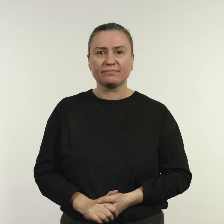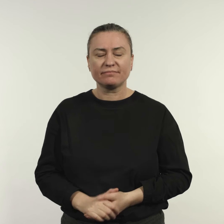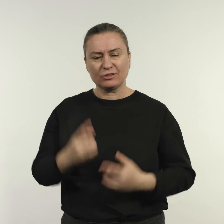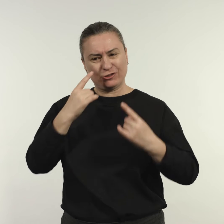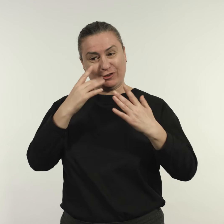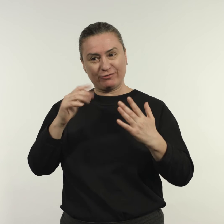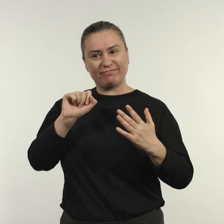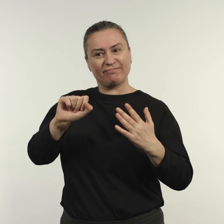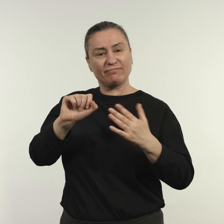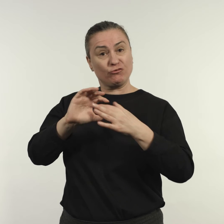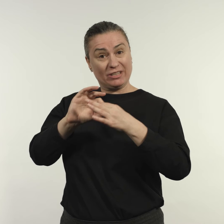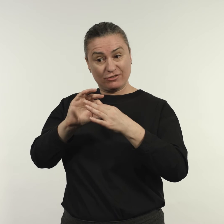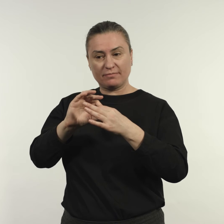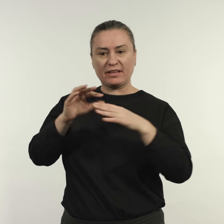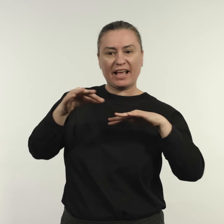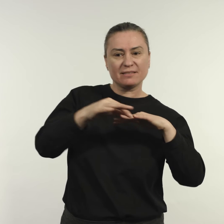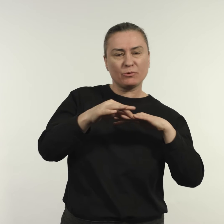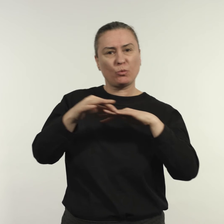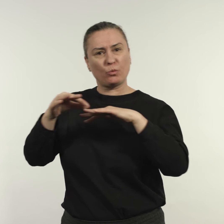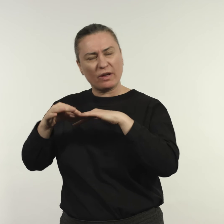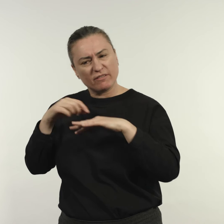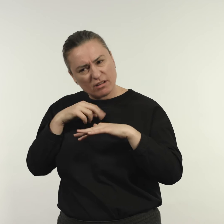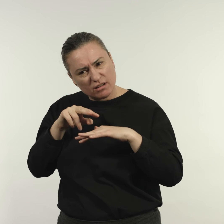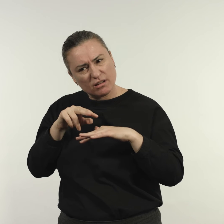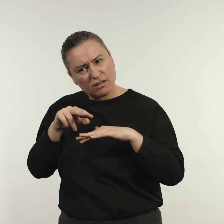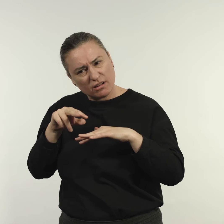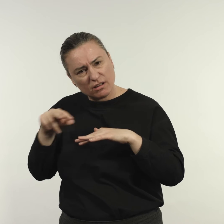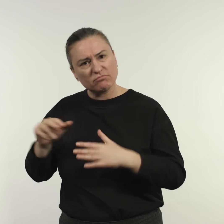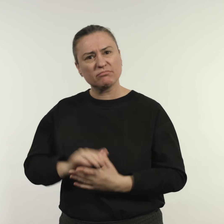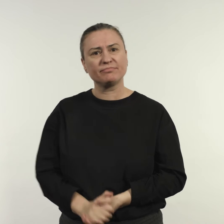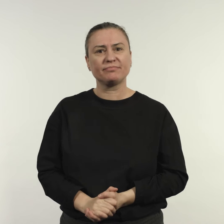while the story of his relationship with Sam was so touching,’ says Ann Cape.